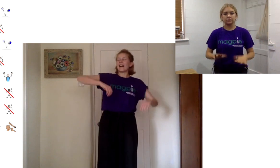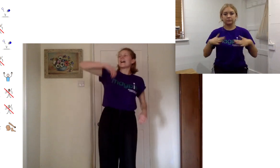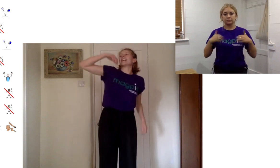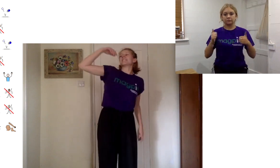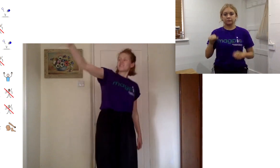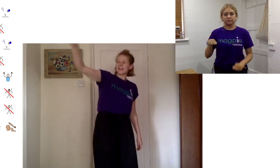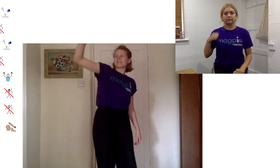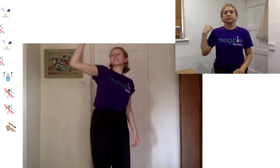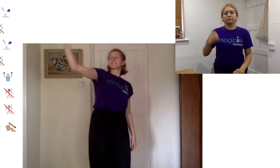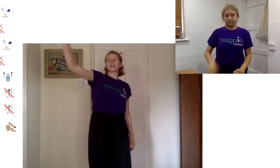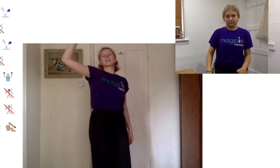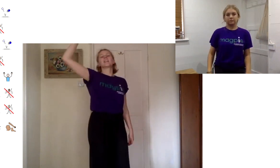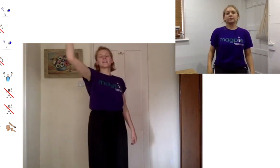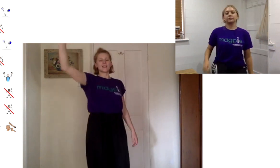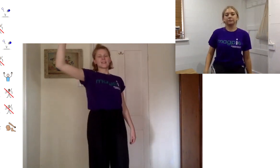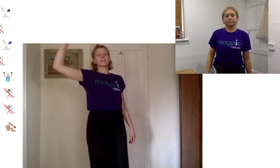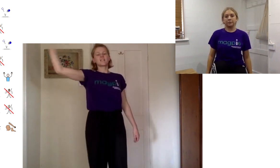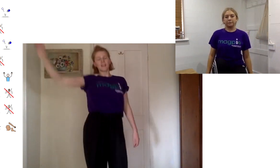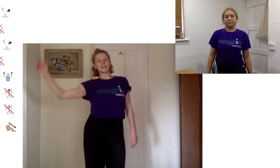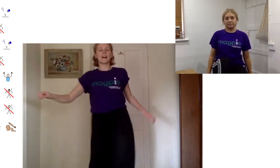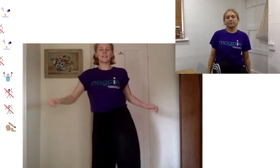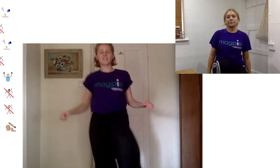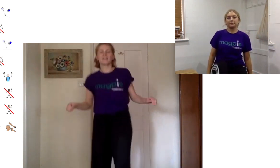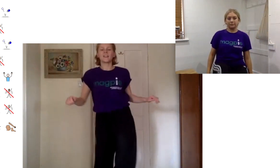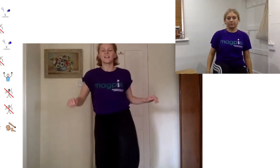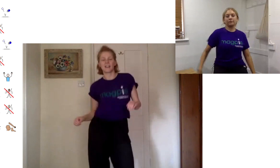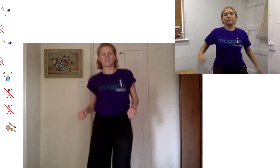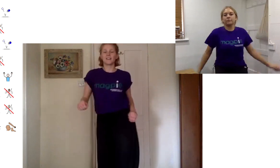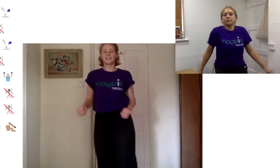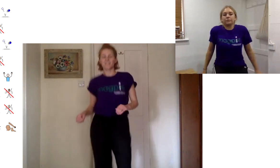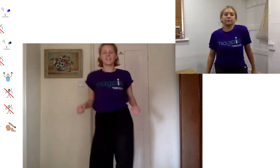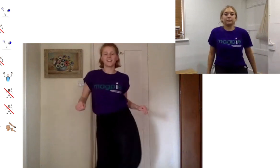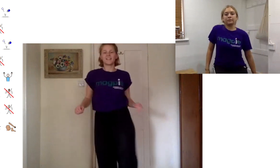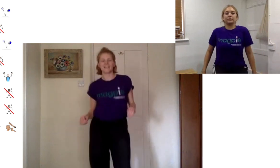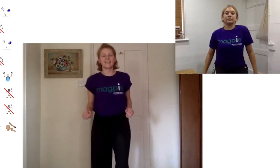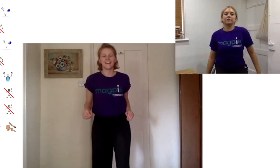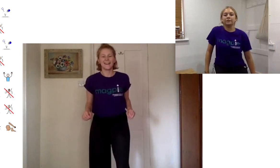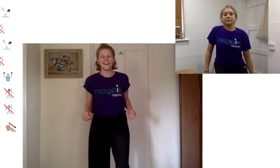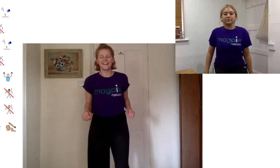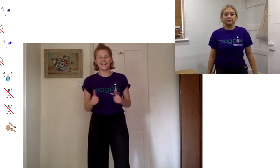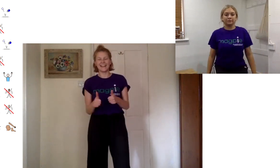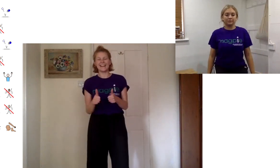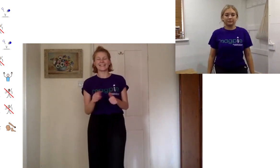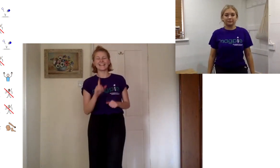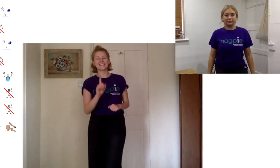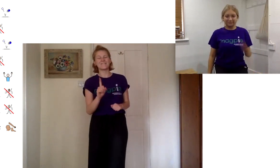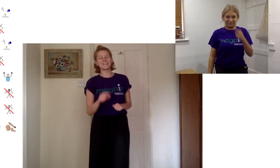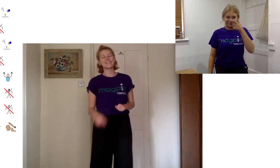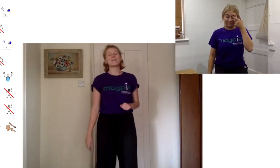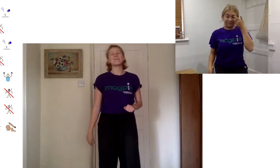and shake shake shake shake and shake shake shake shake really good let's go once more